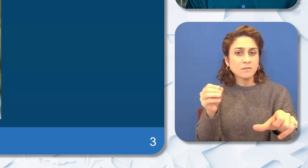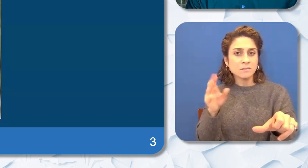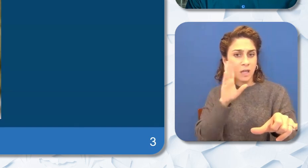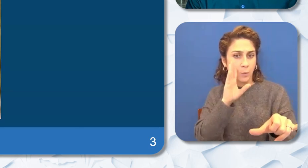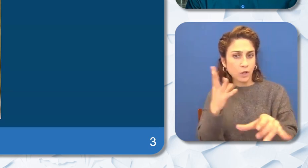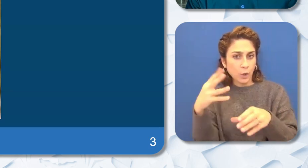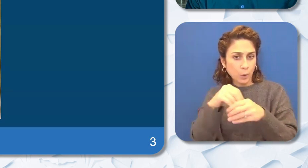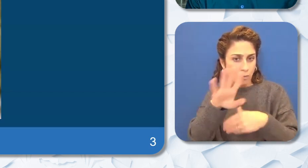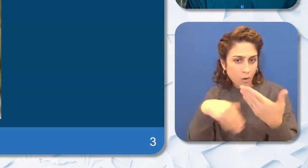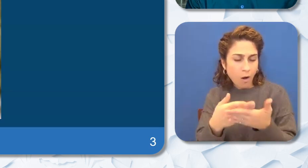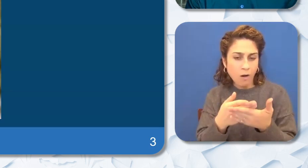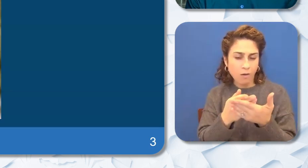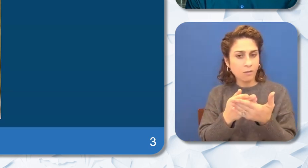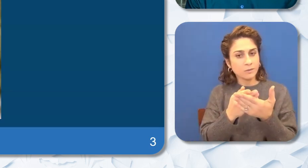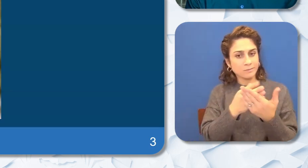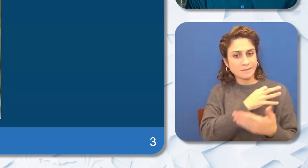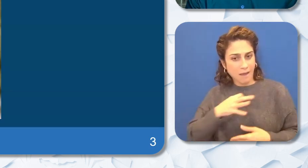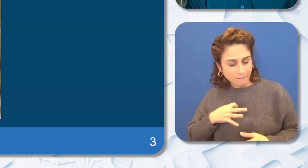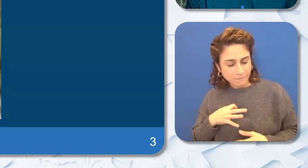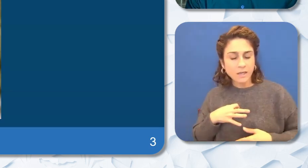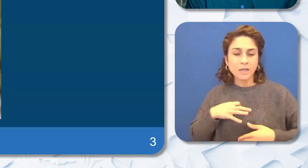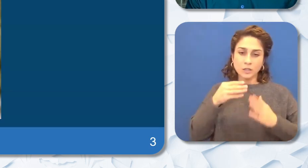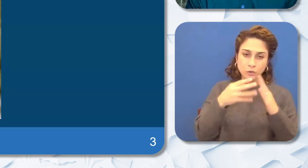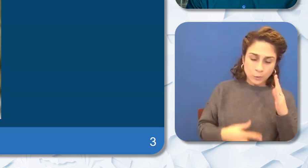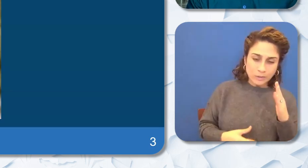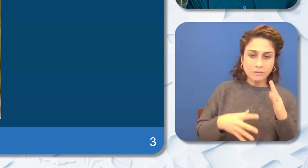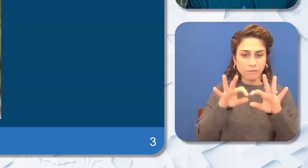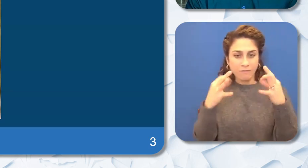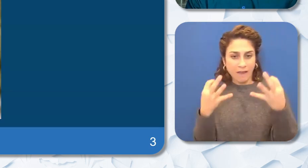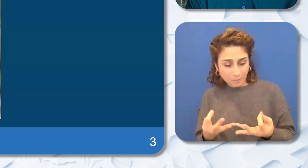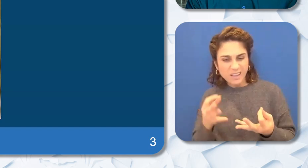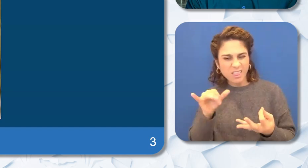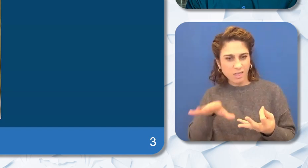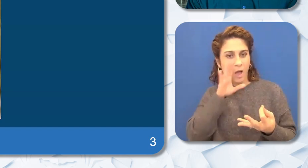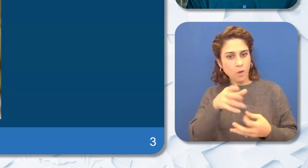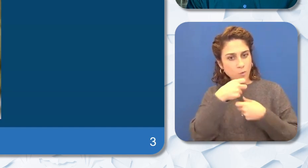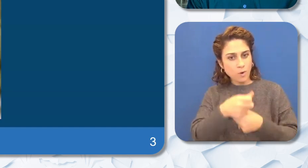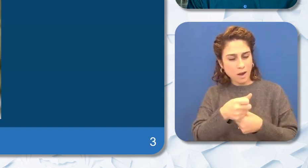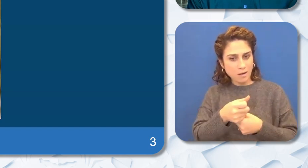staff students and families will create higher success rates for our young learners. And I can